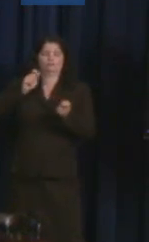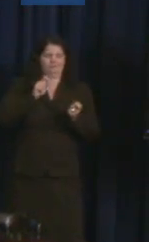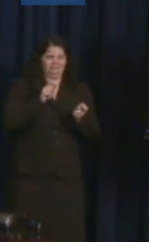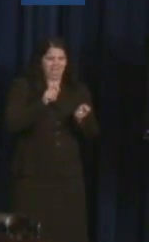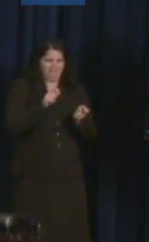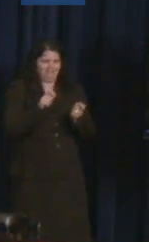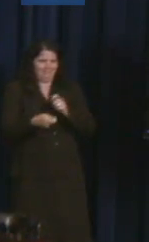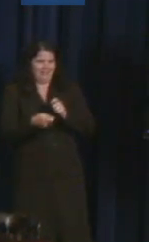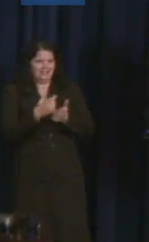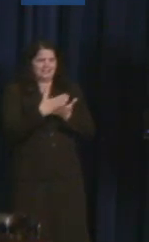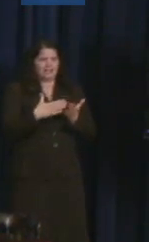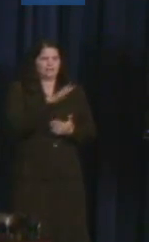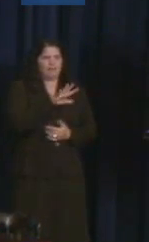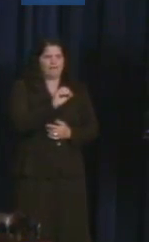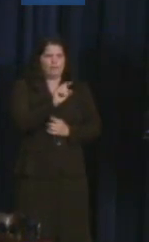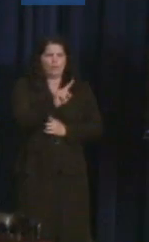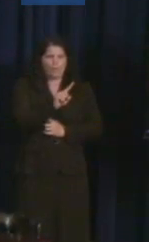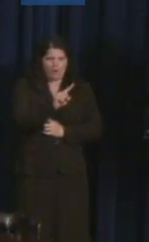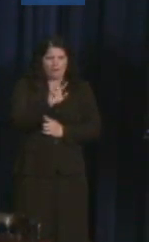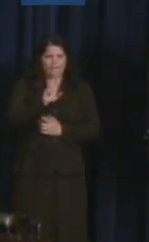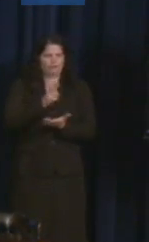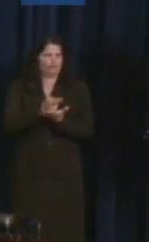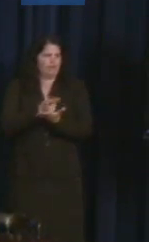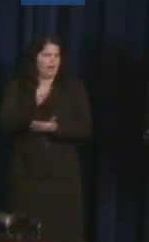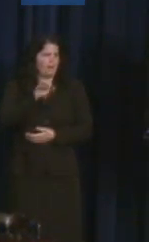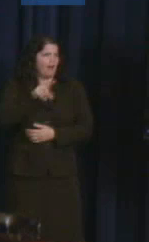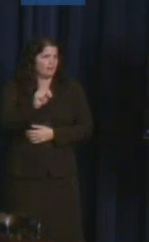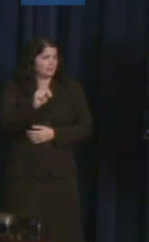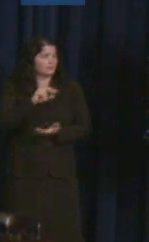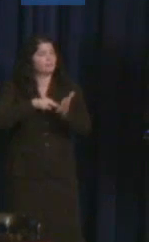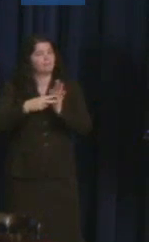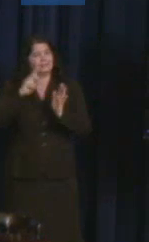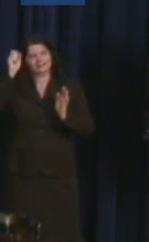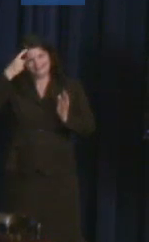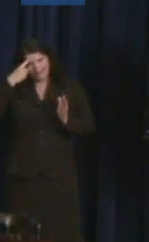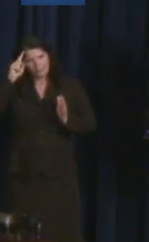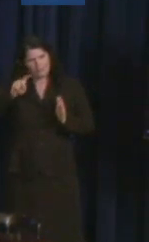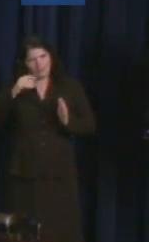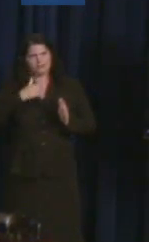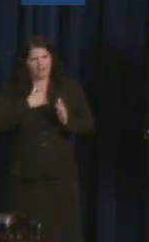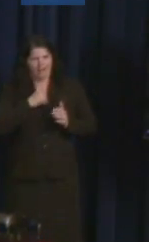which requires the federal government to engage in affirmative action for people with disabilities.